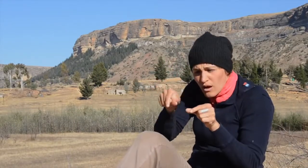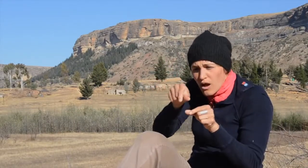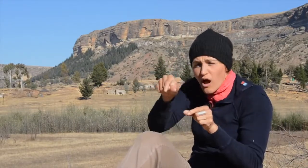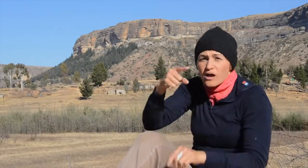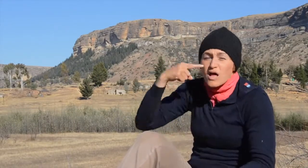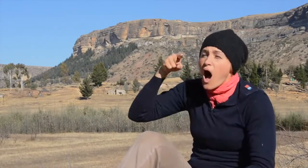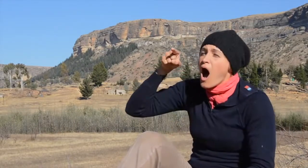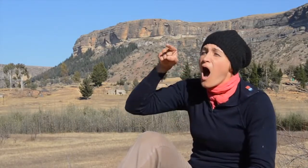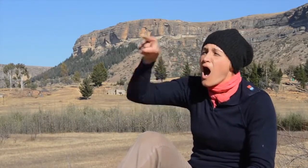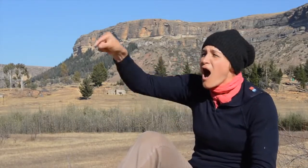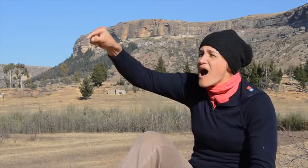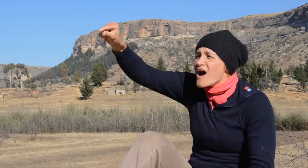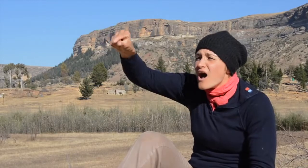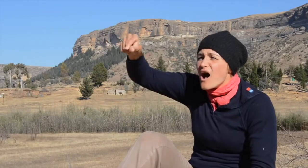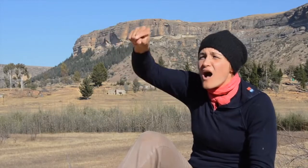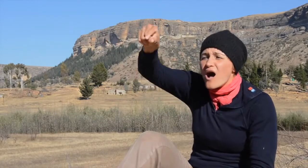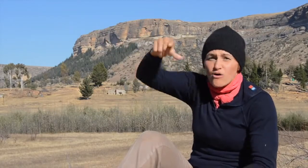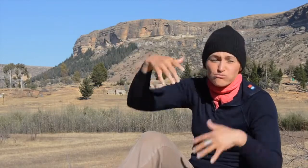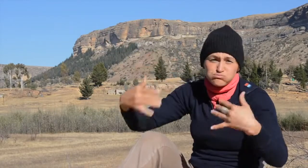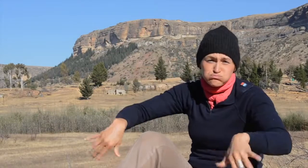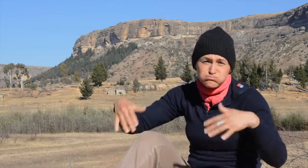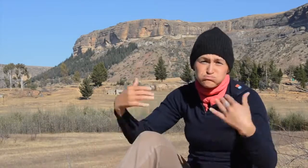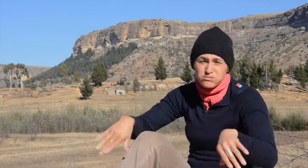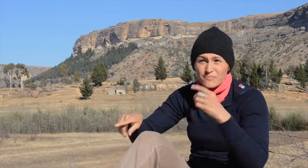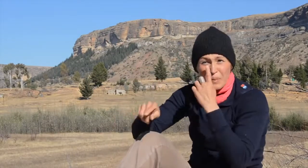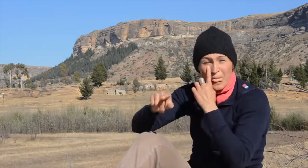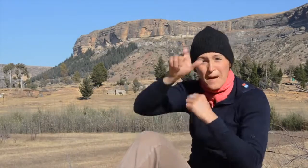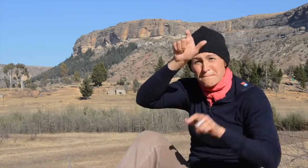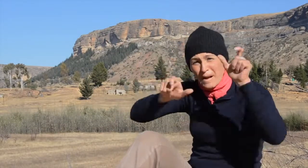everywhere, through the long winding curvy road. People